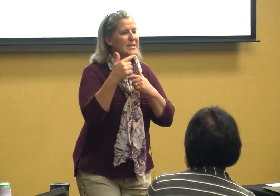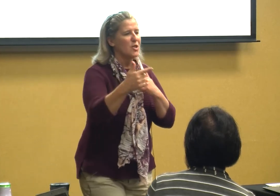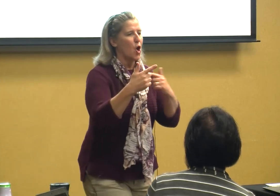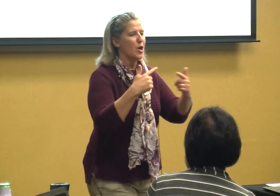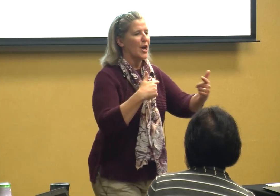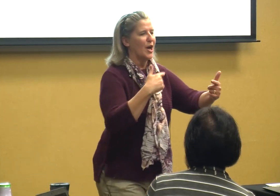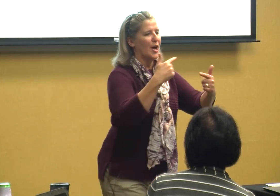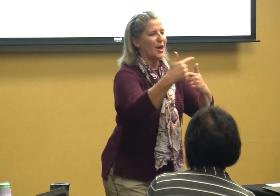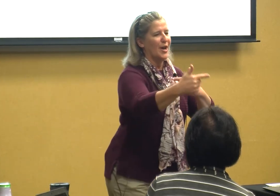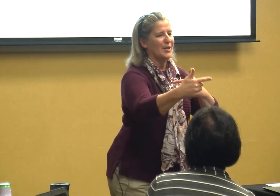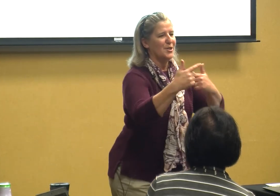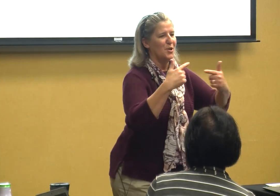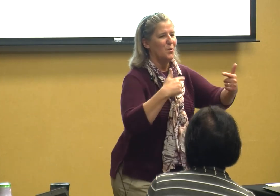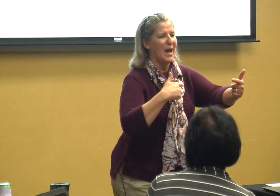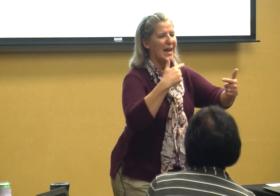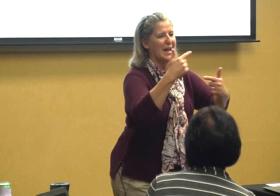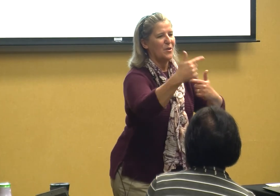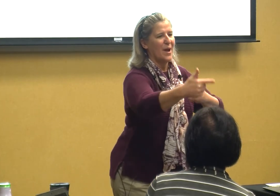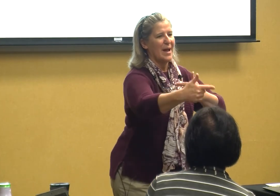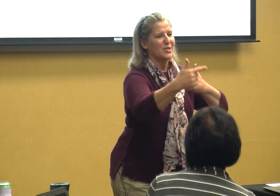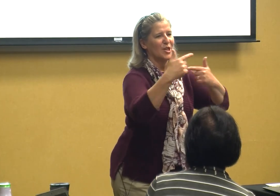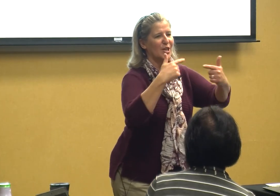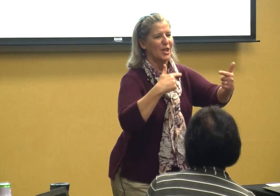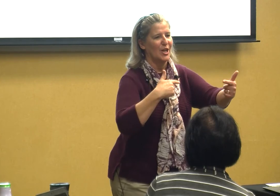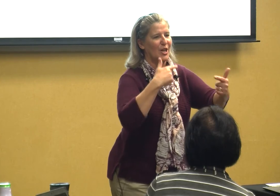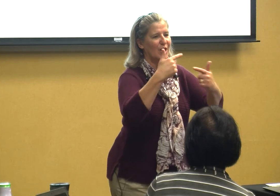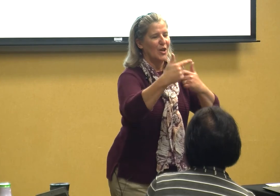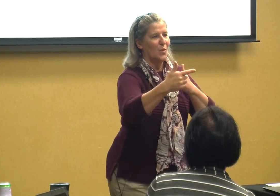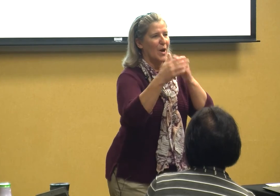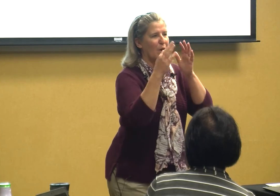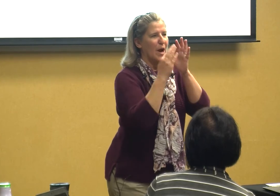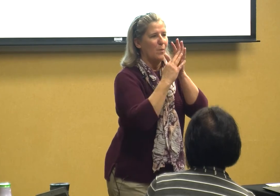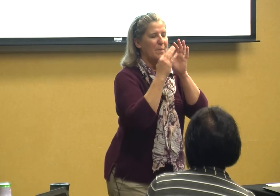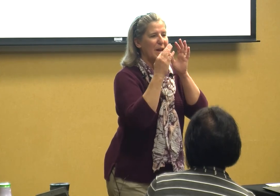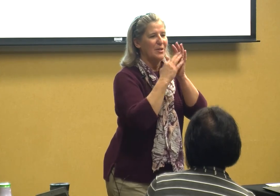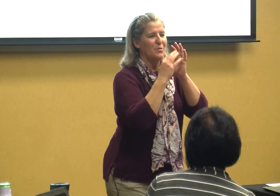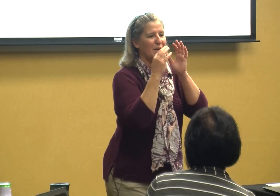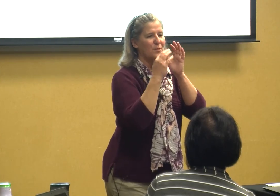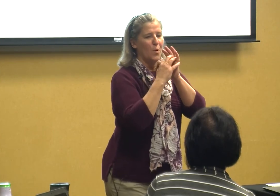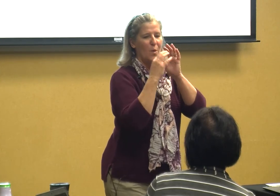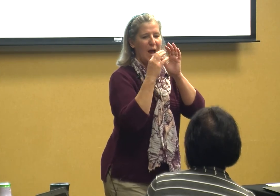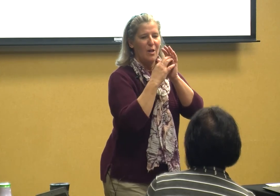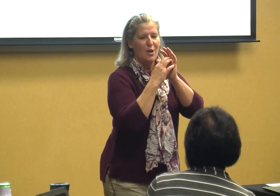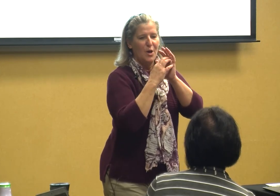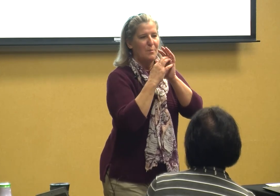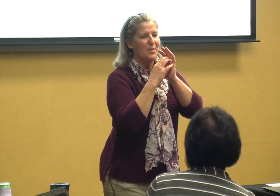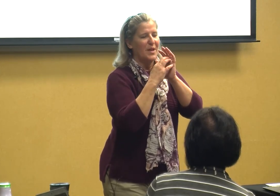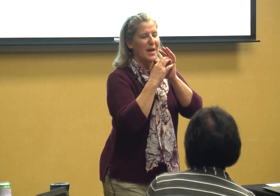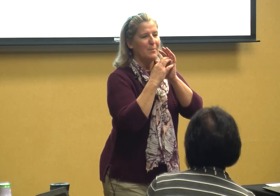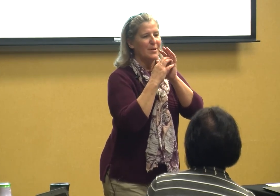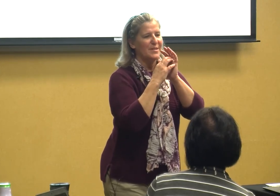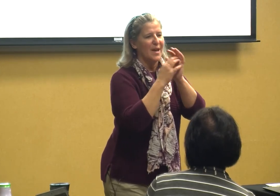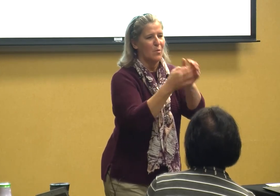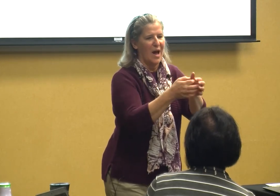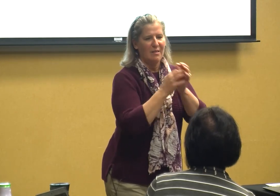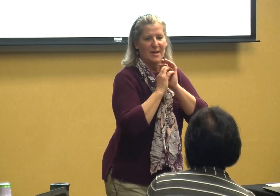start a two-way interaction where we may do this for a while but then I'm going to say well I like